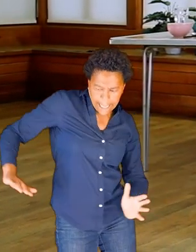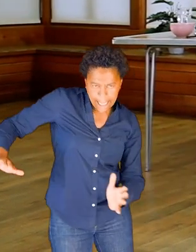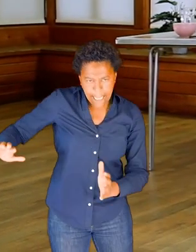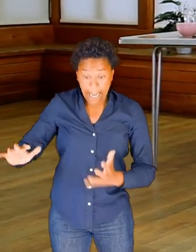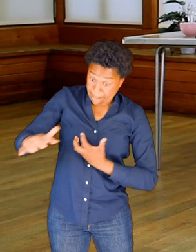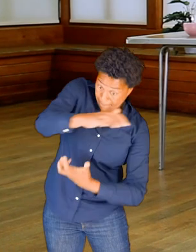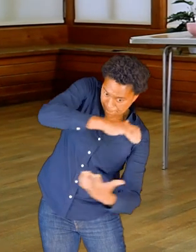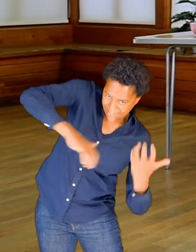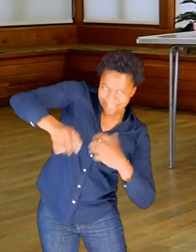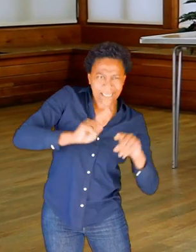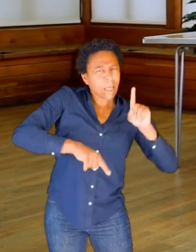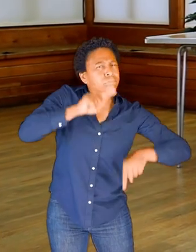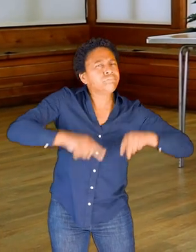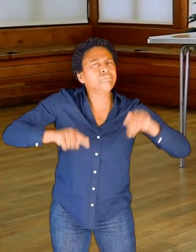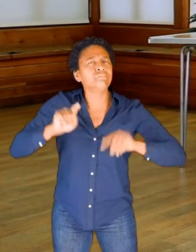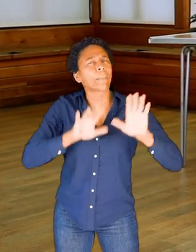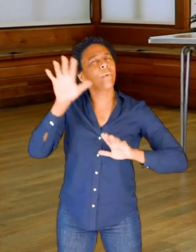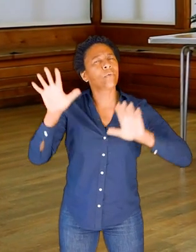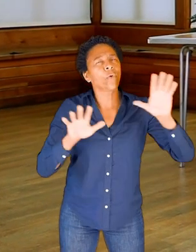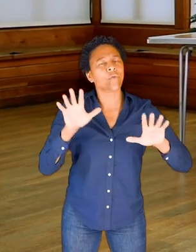all of those words.